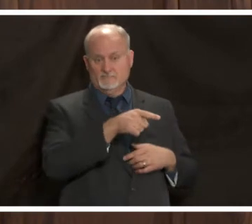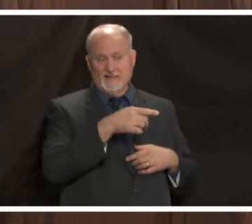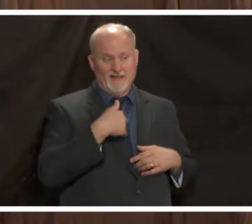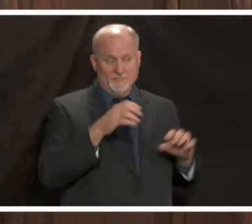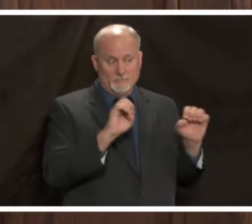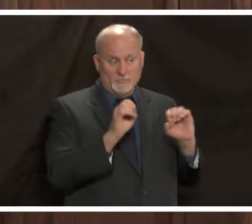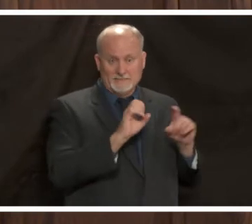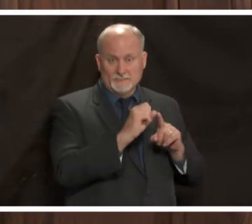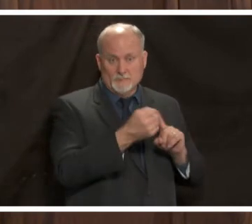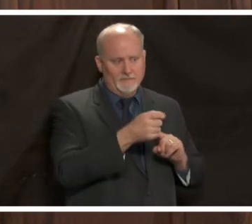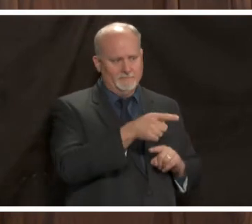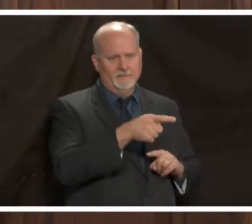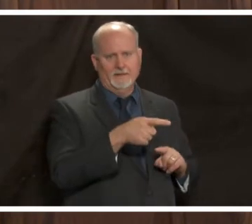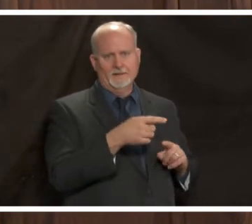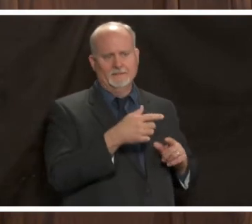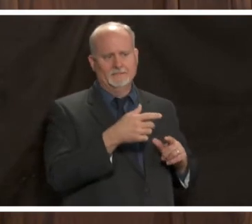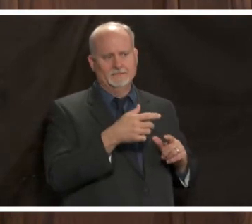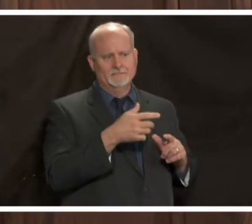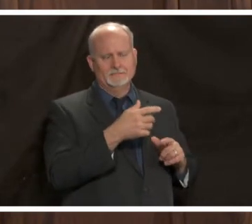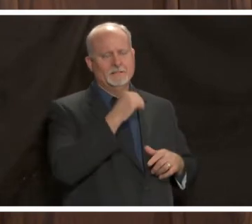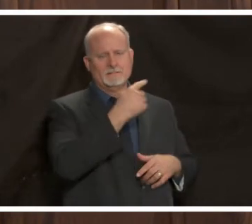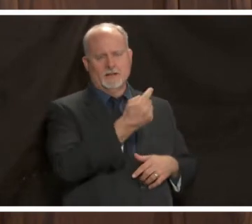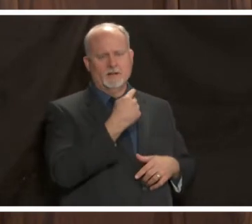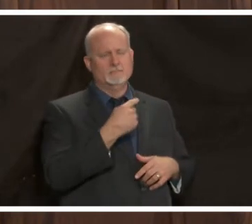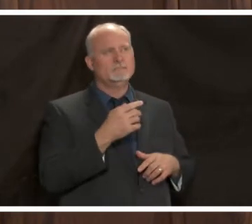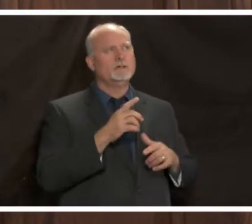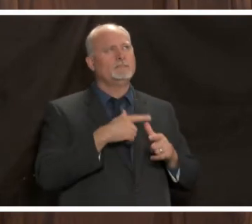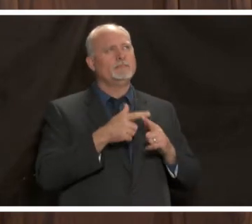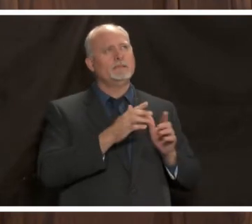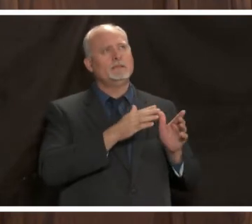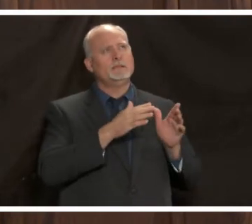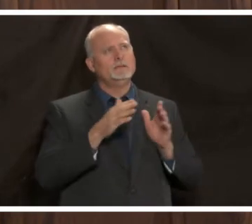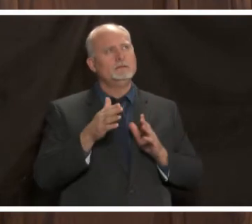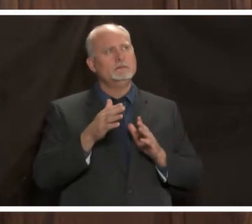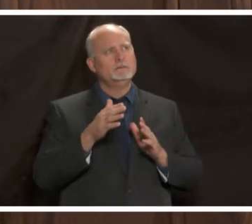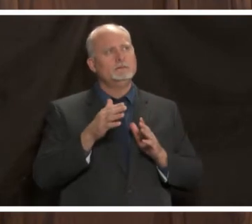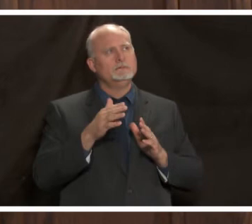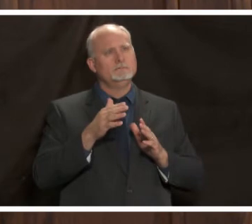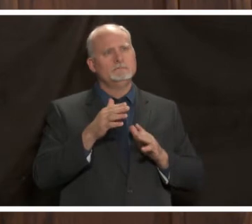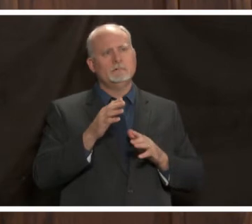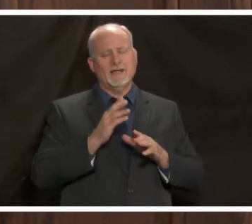and we did see a little bit of a rebound after the state lockdown was lifted and people began to